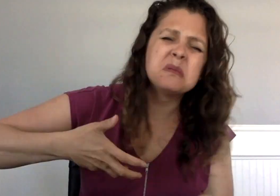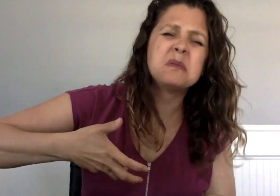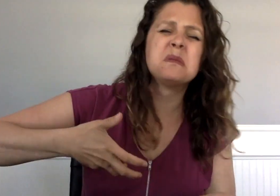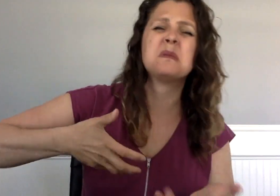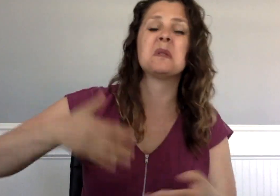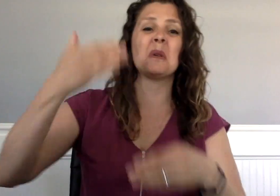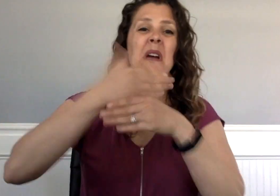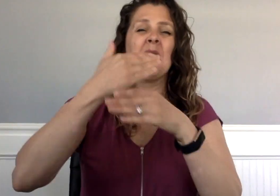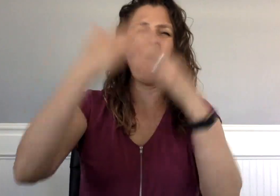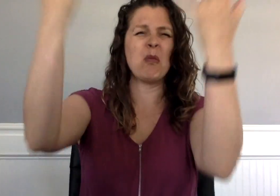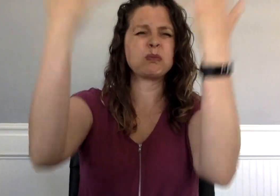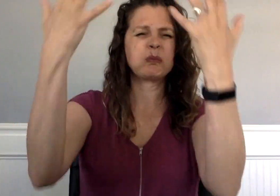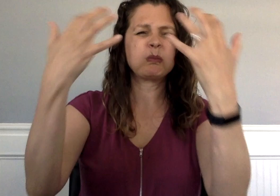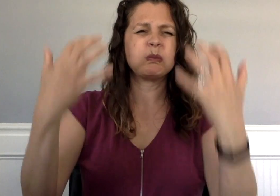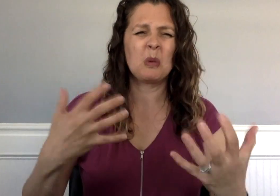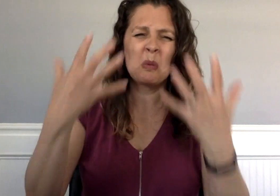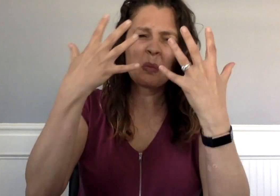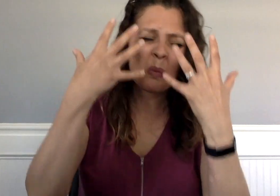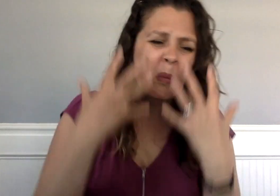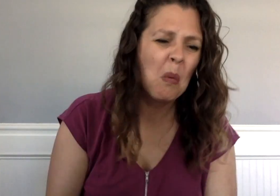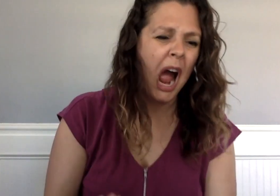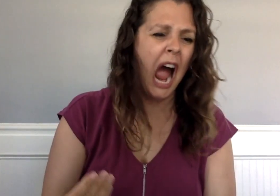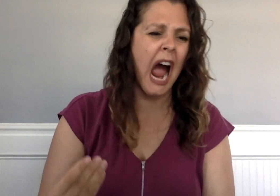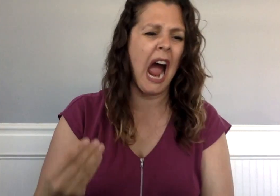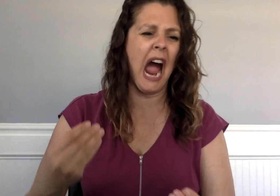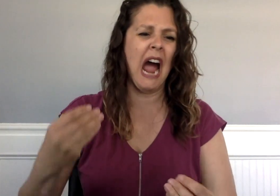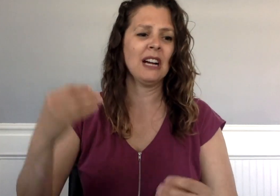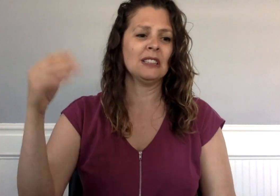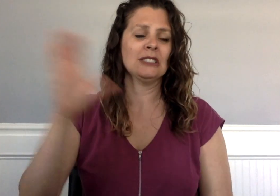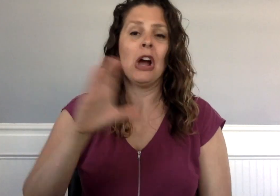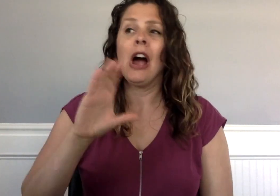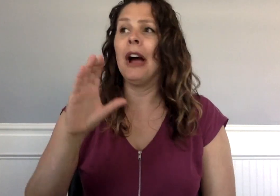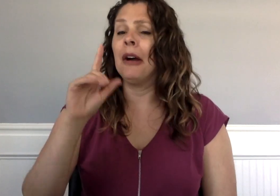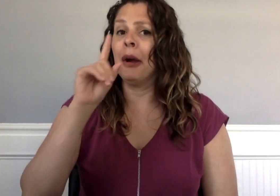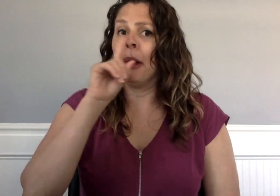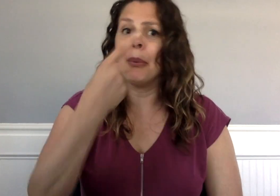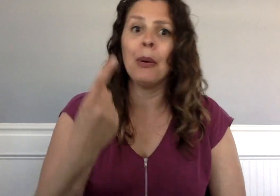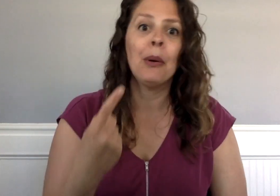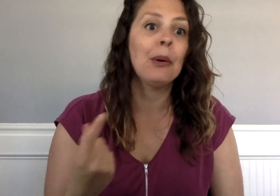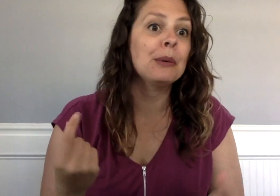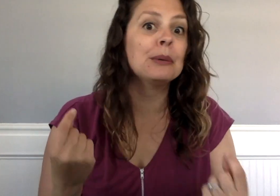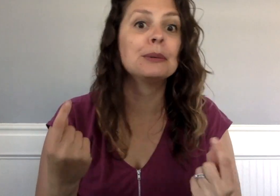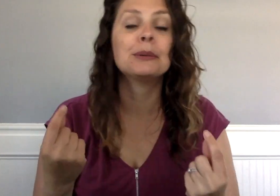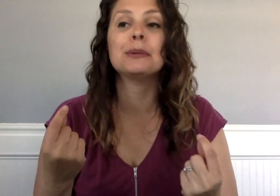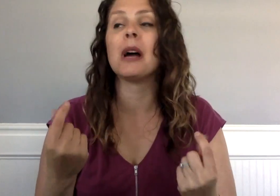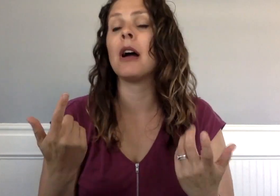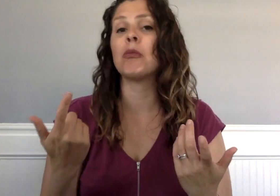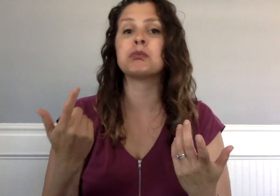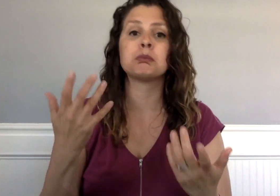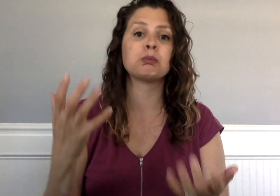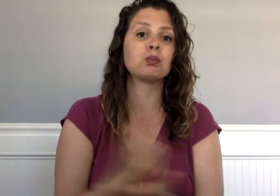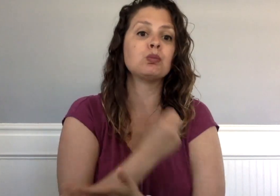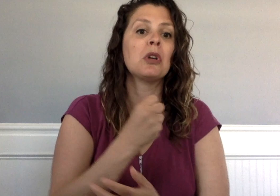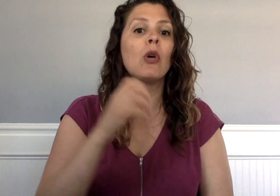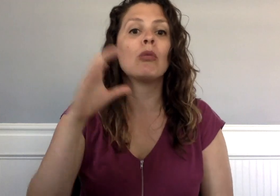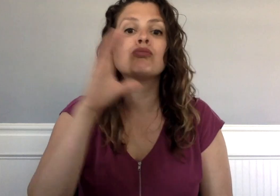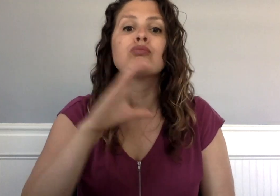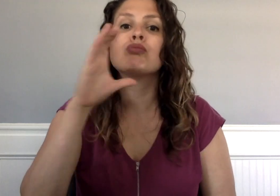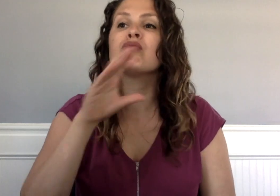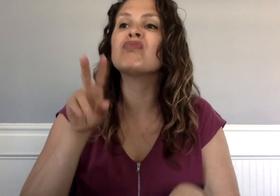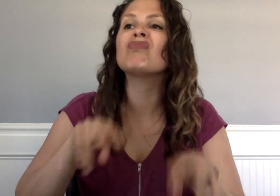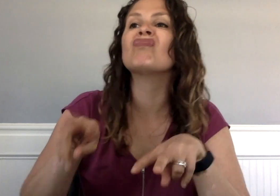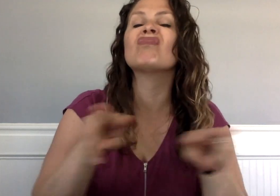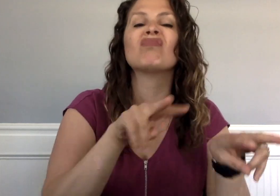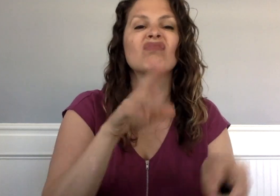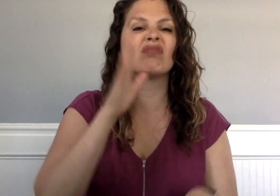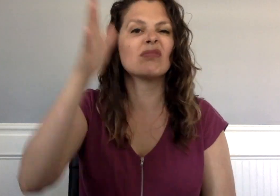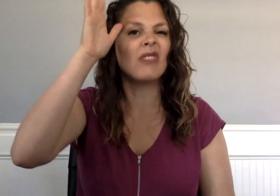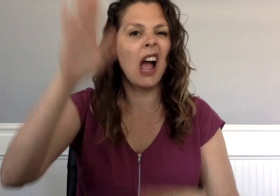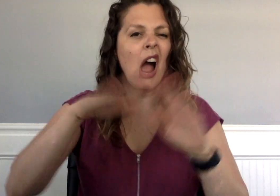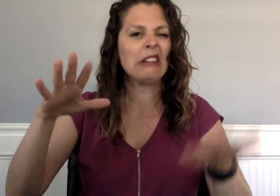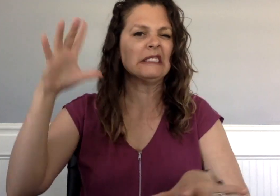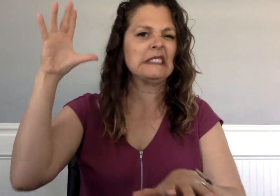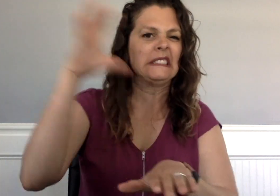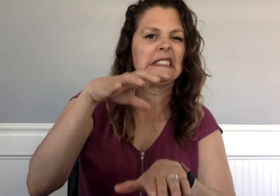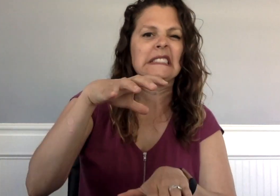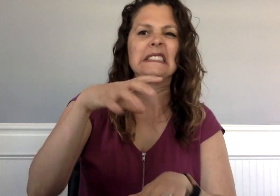Rain poured and lashed at the windows while Charlie explored his grandparents’ house out of boredom.